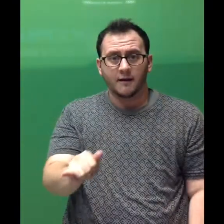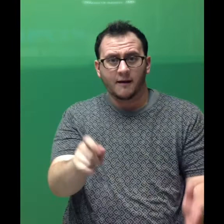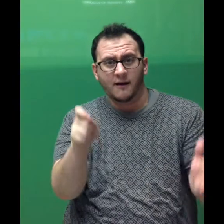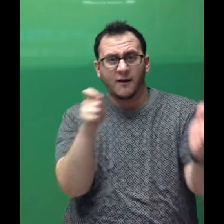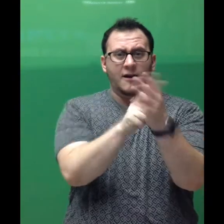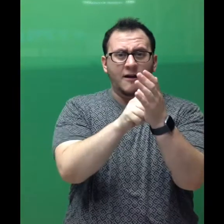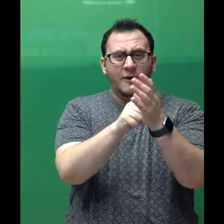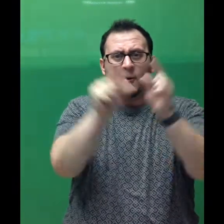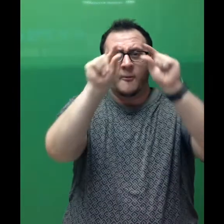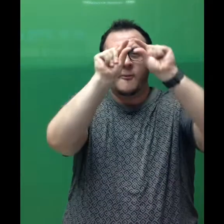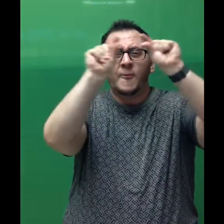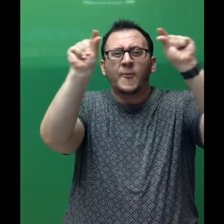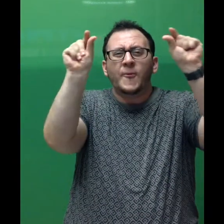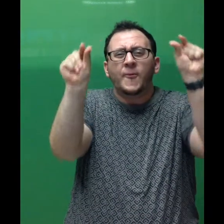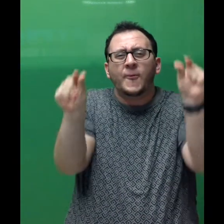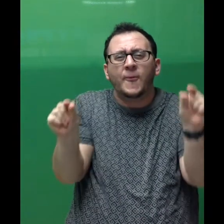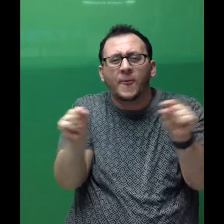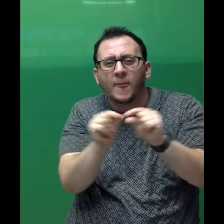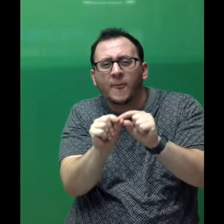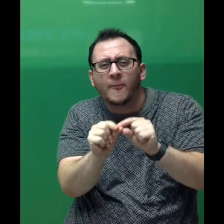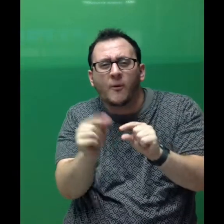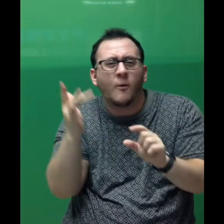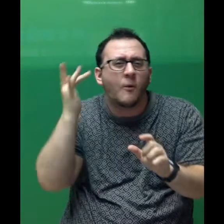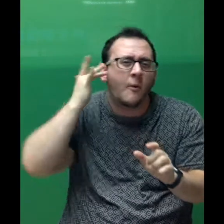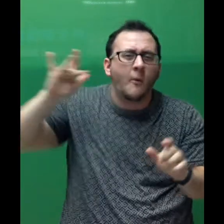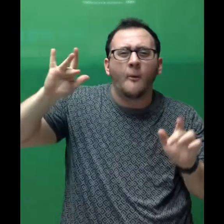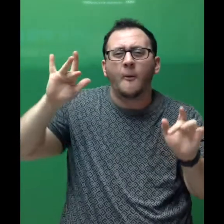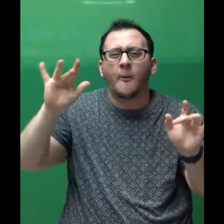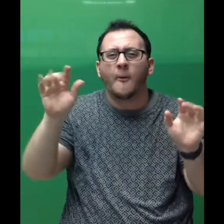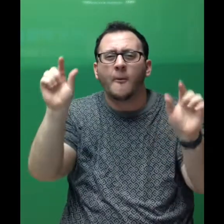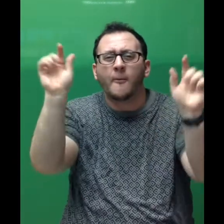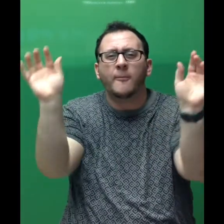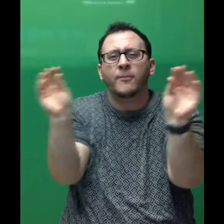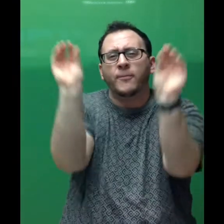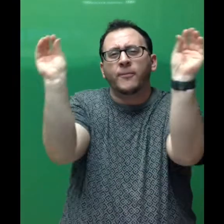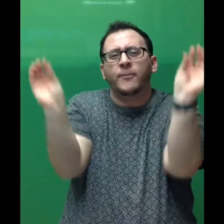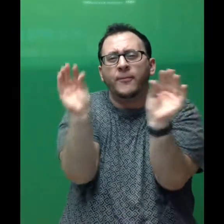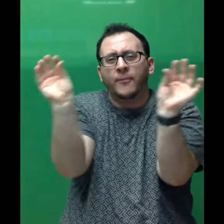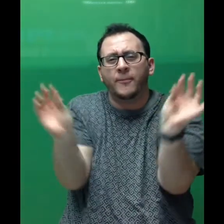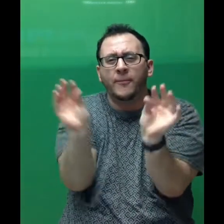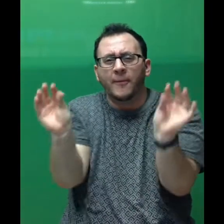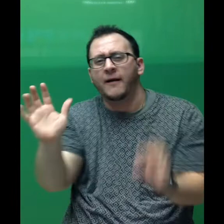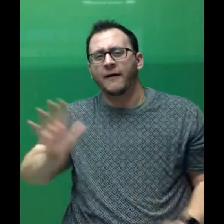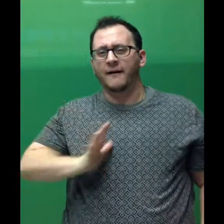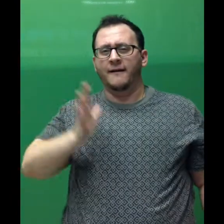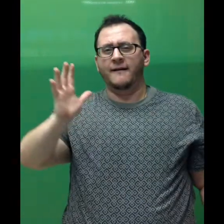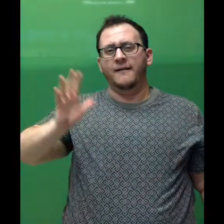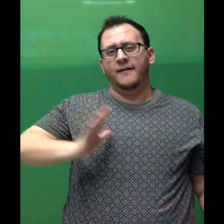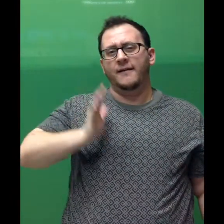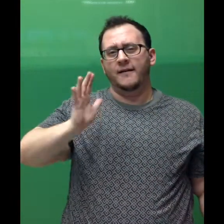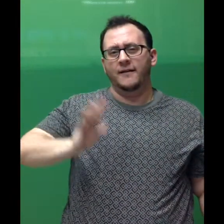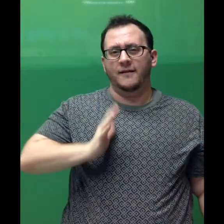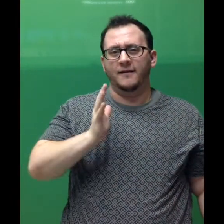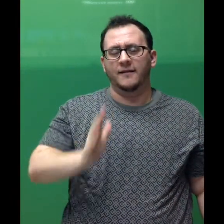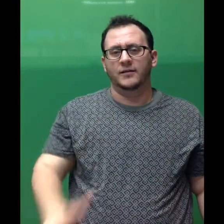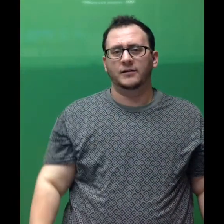All framed in swirly gold!